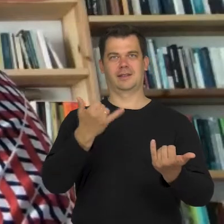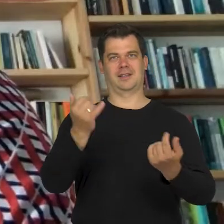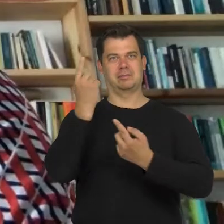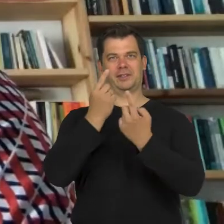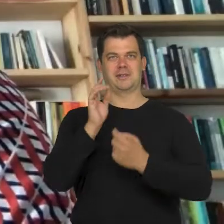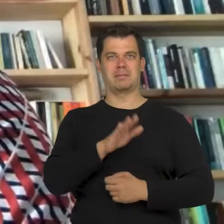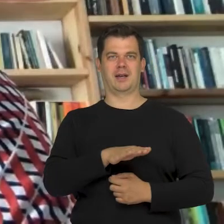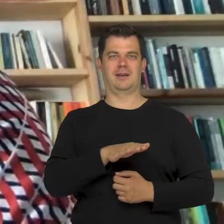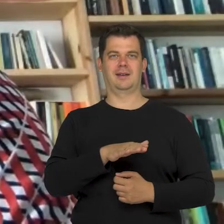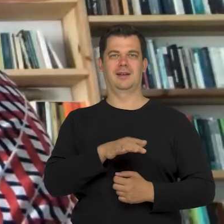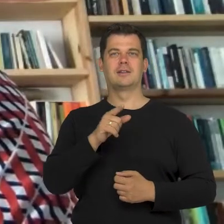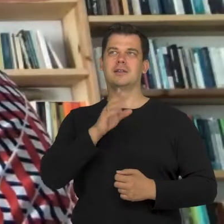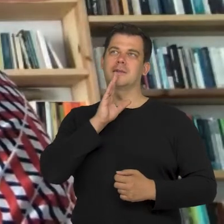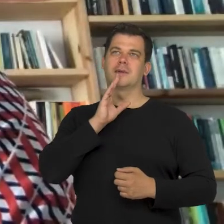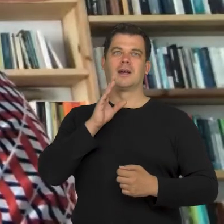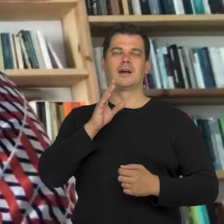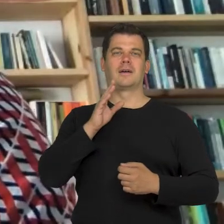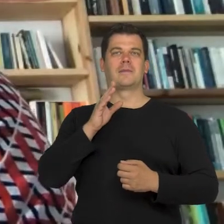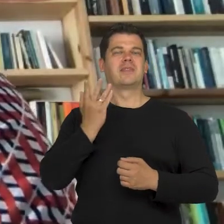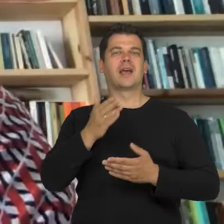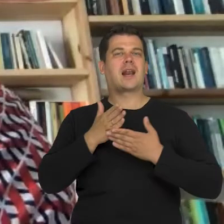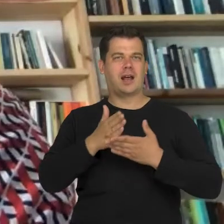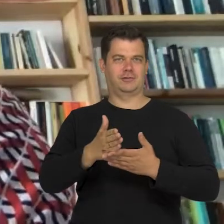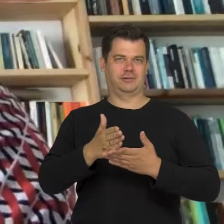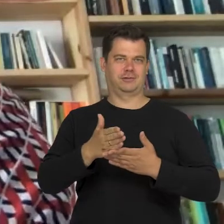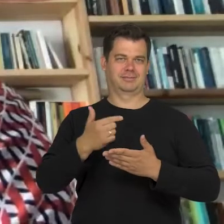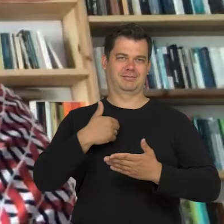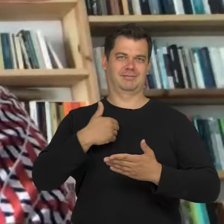This is a type of incapability of adults.